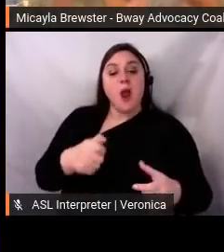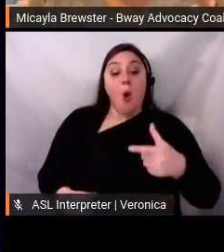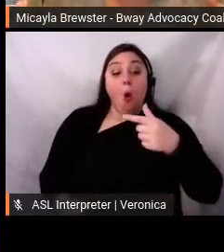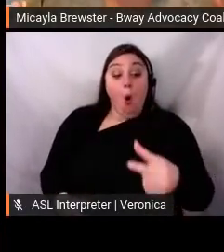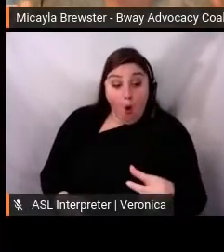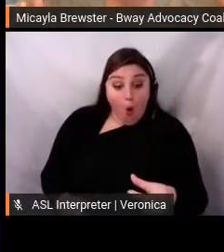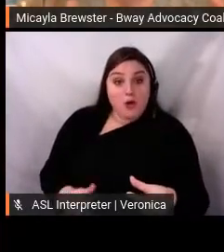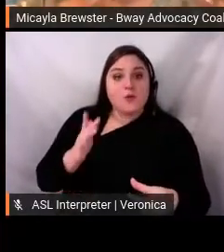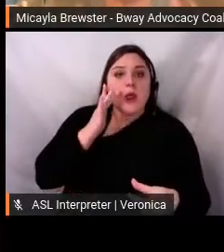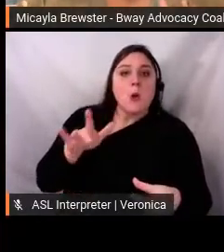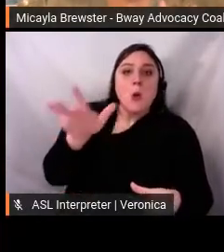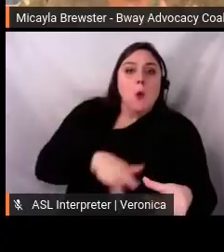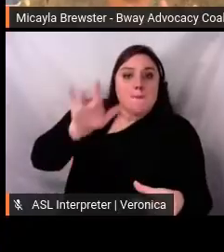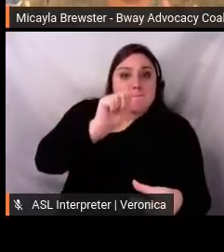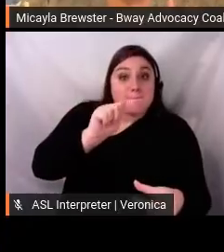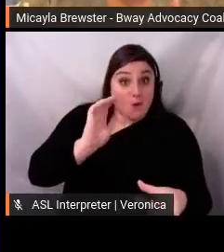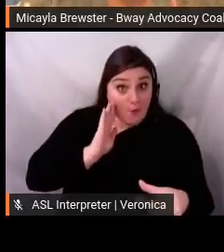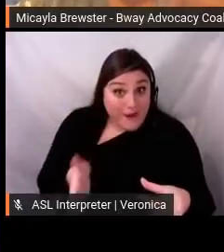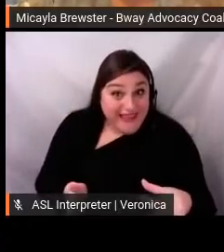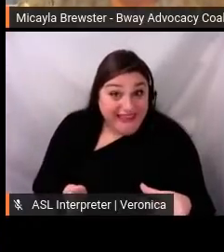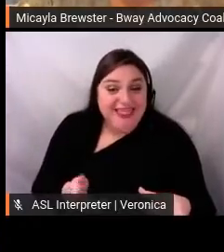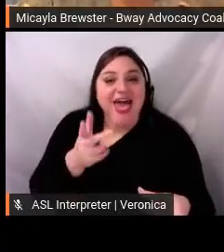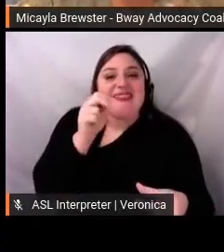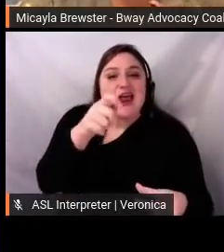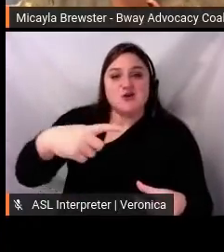a clean way that makes it a lot prettier for them to repost it on their own